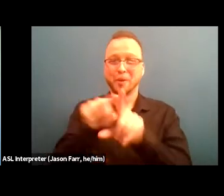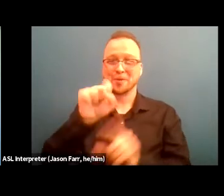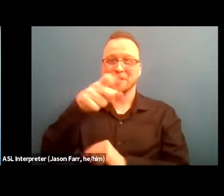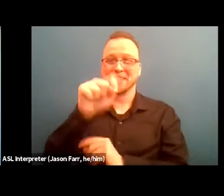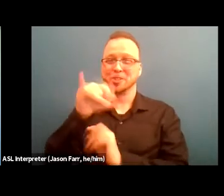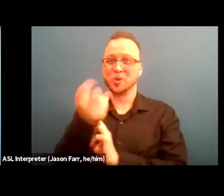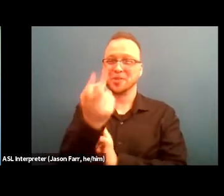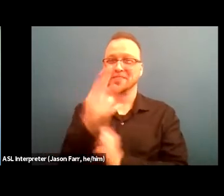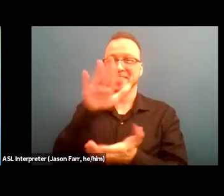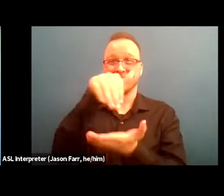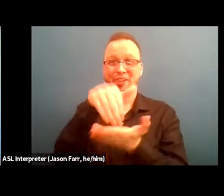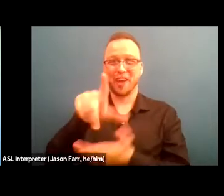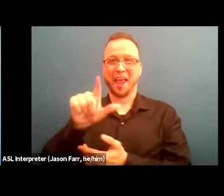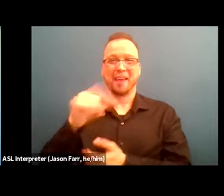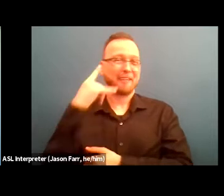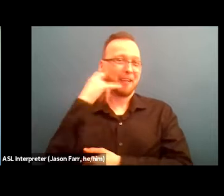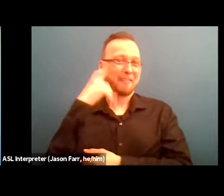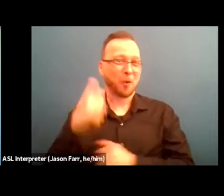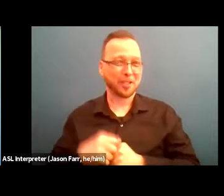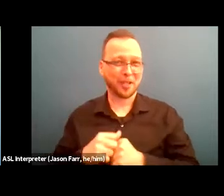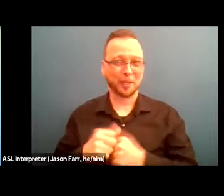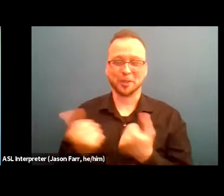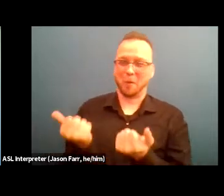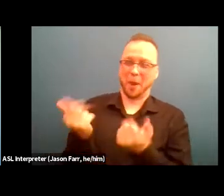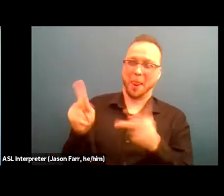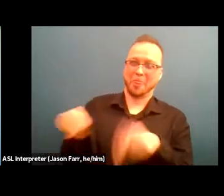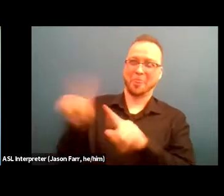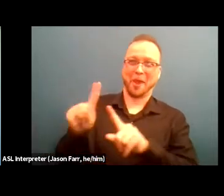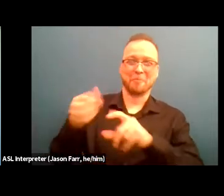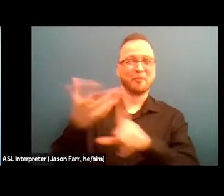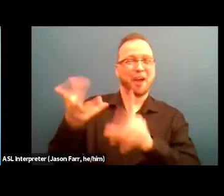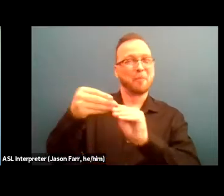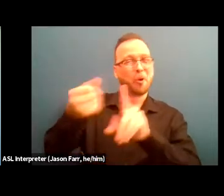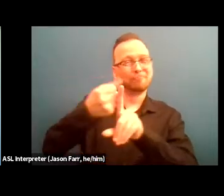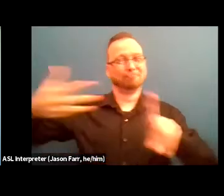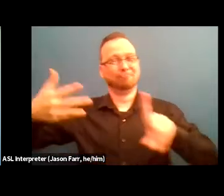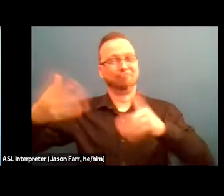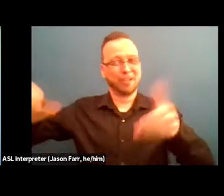And I will, you know, differ to them to give much more thorough introductions of themselves